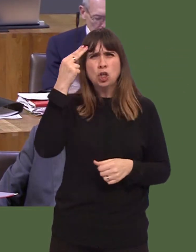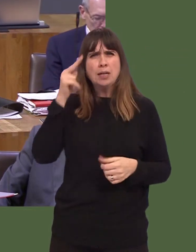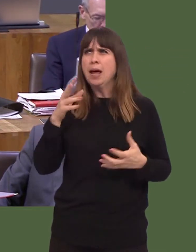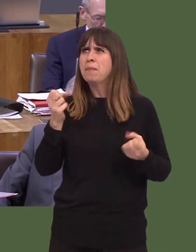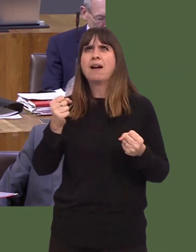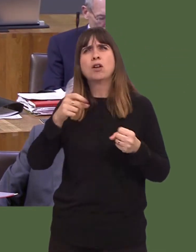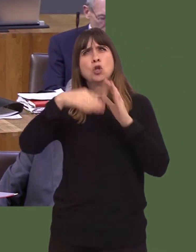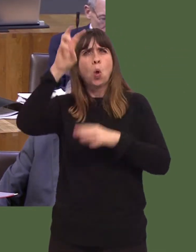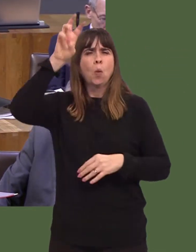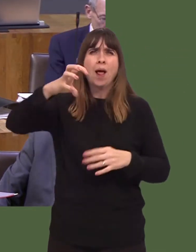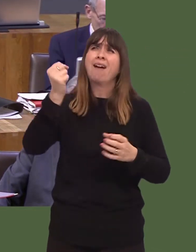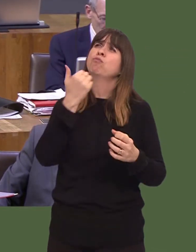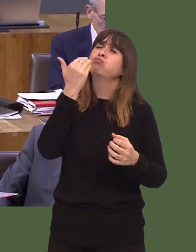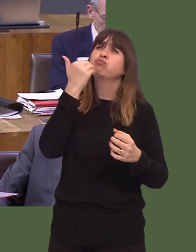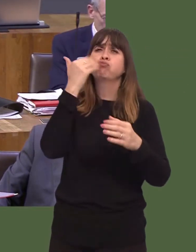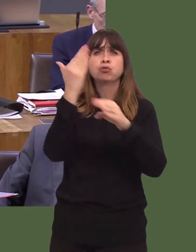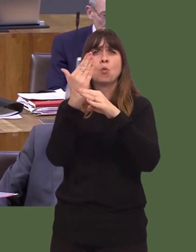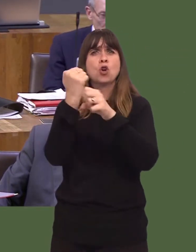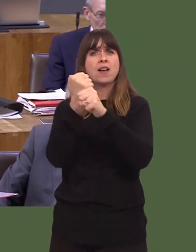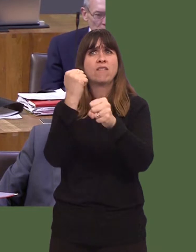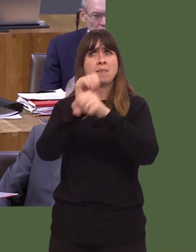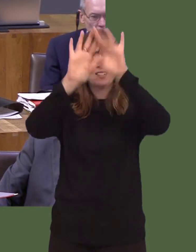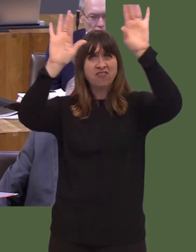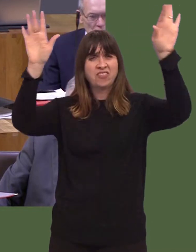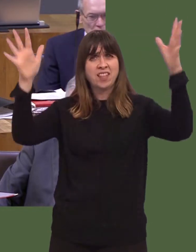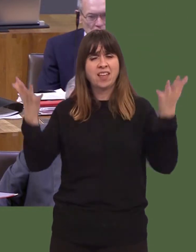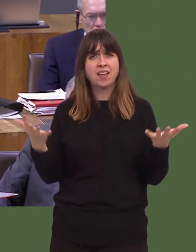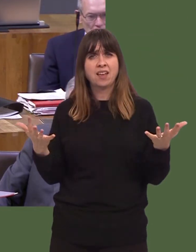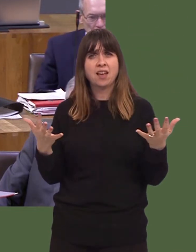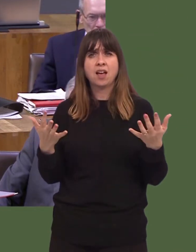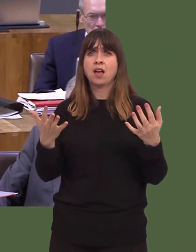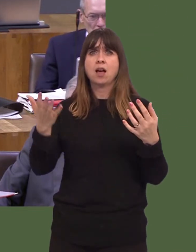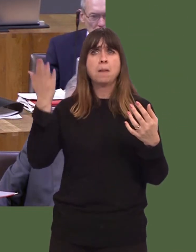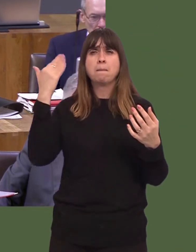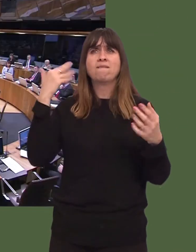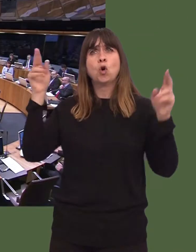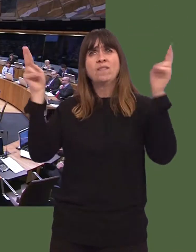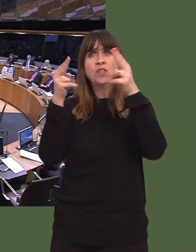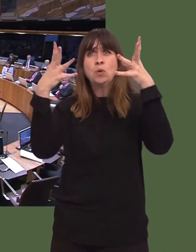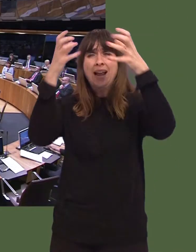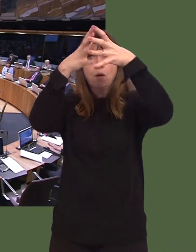There are more people working for Welsh Government in north Wales than was ever true under the old Welsh Office.